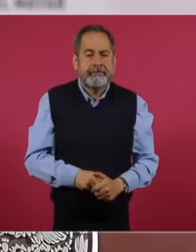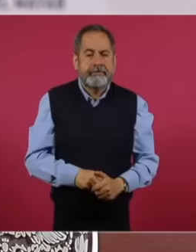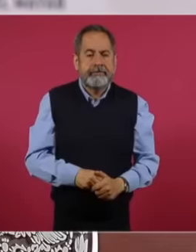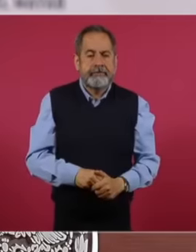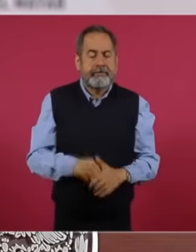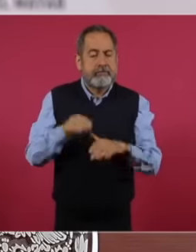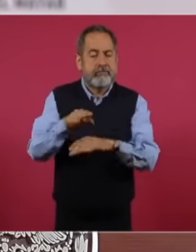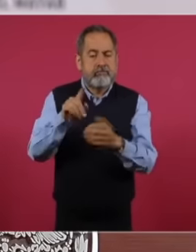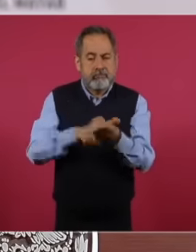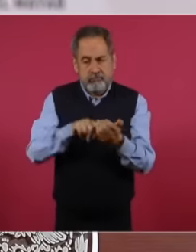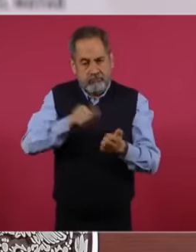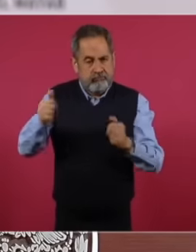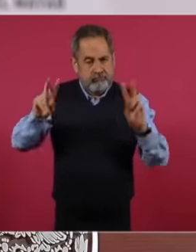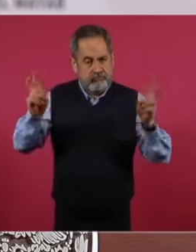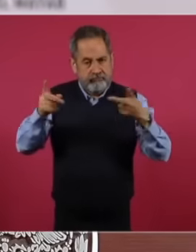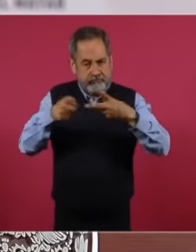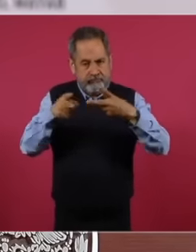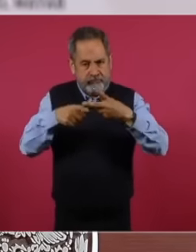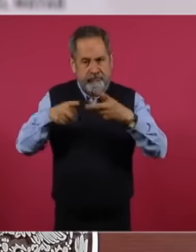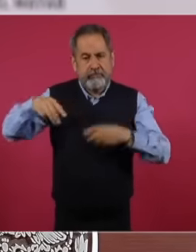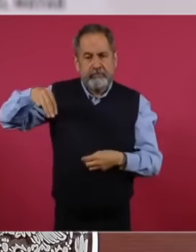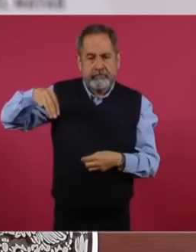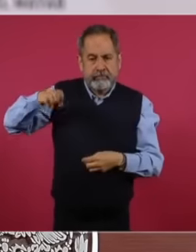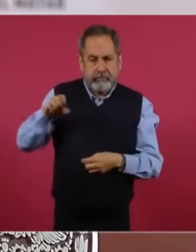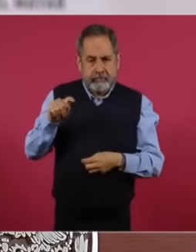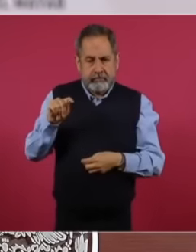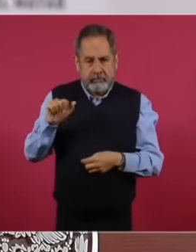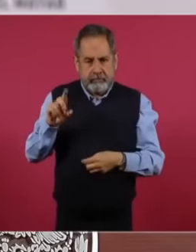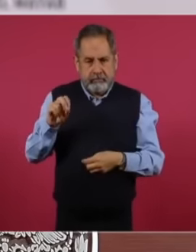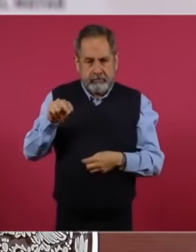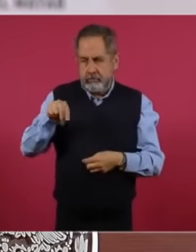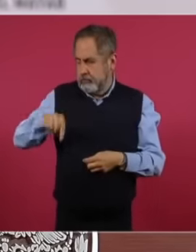about the other two topics that were discussed in this conference last week,